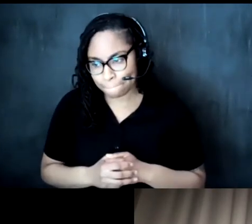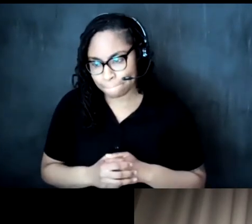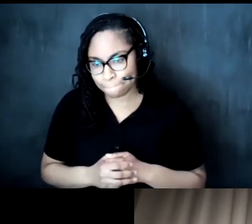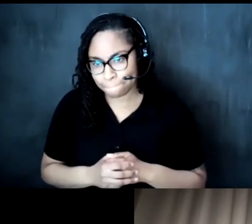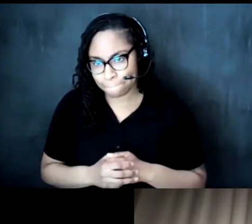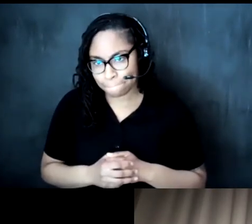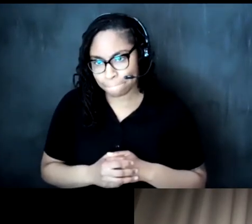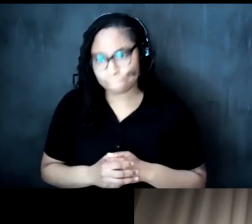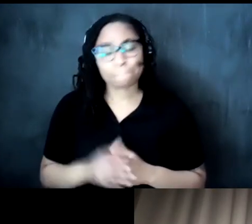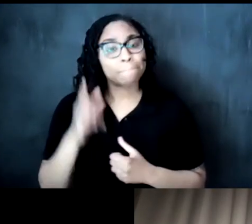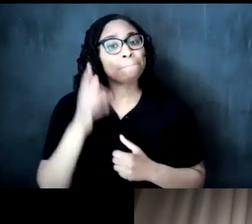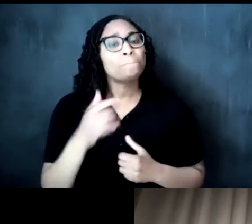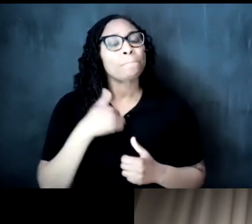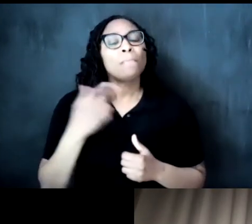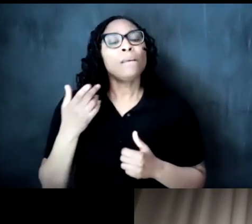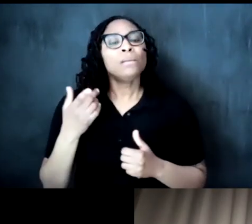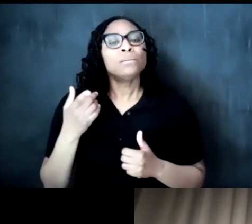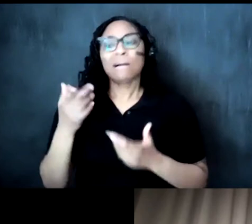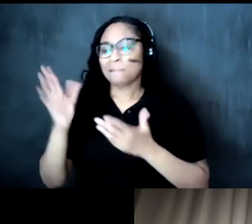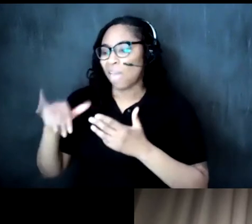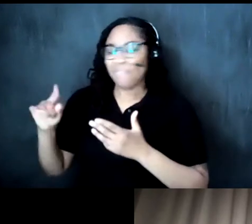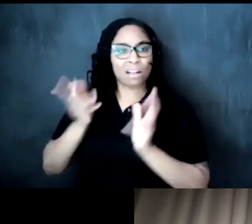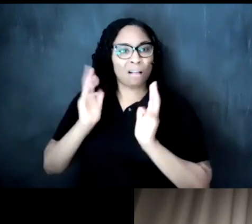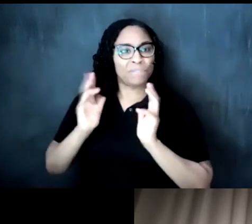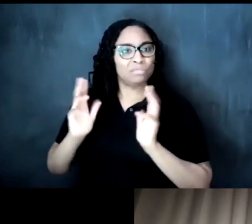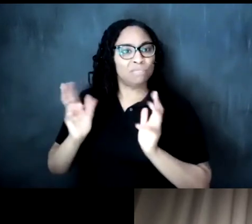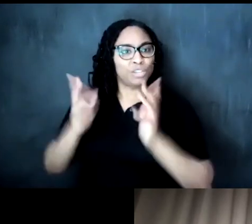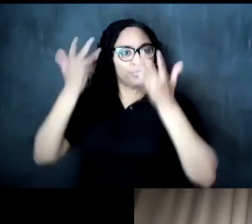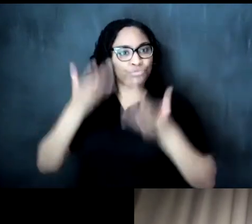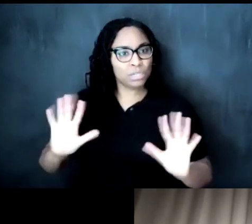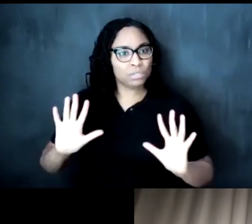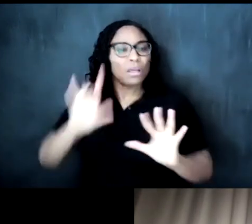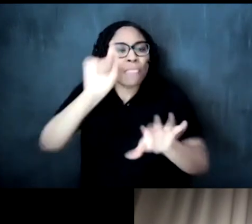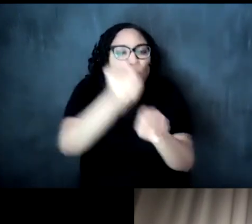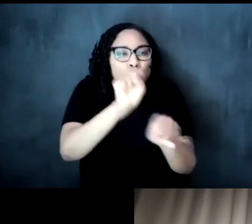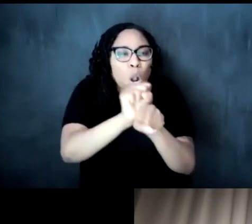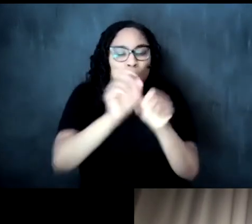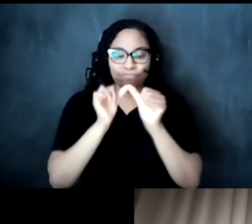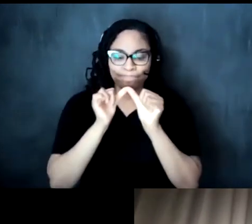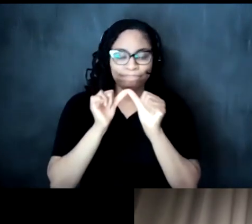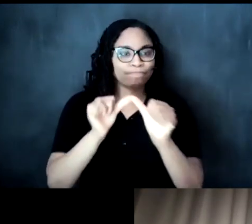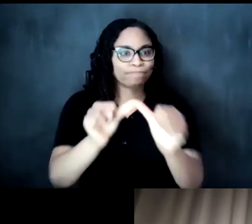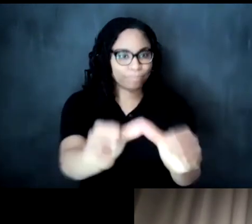conversation ends the work still continues right so that that's that's one kind of practical thing